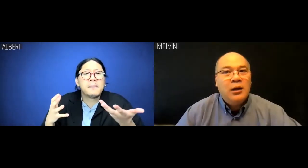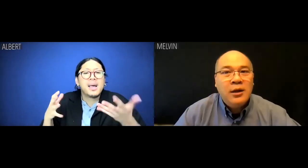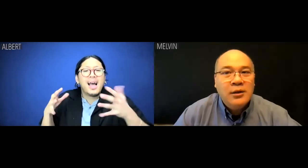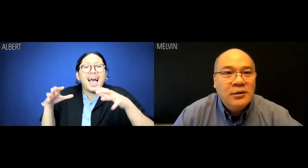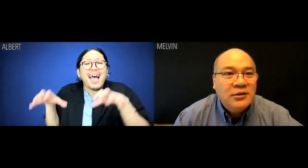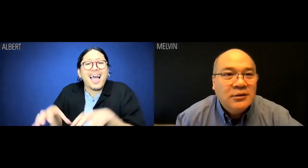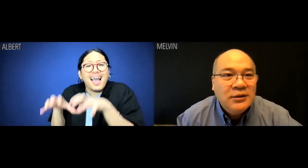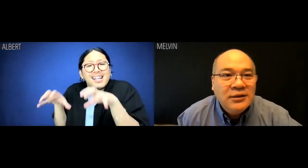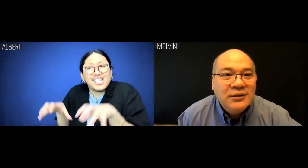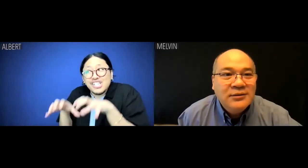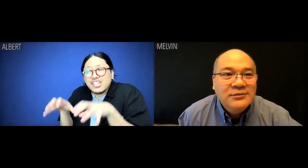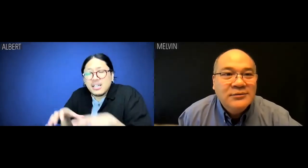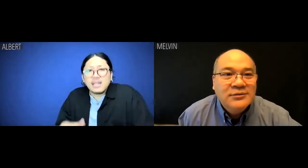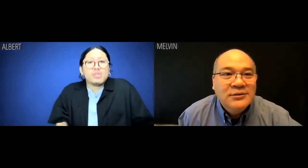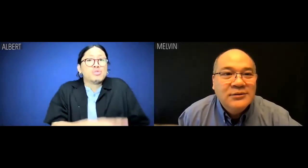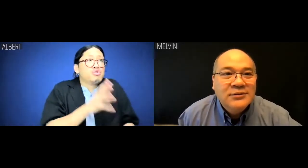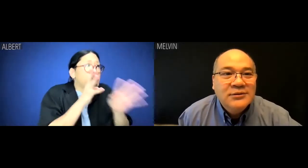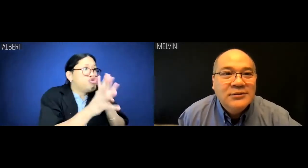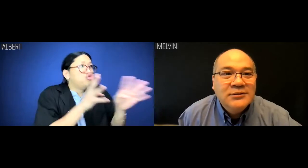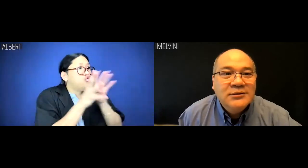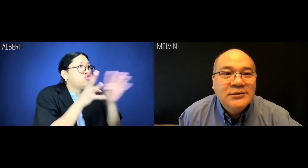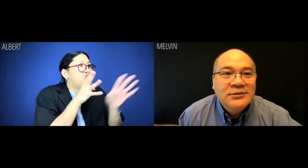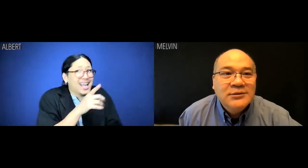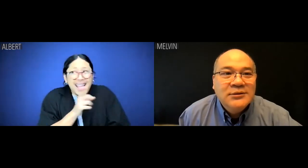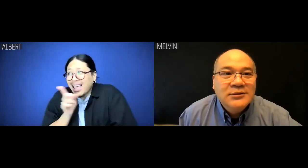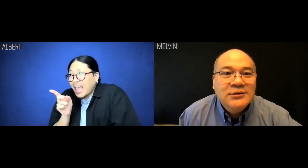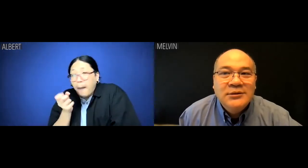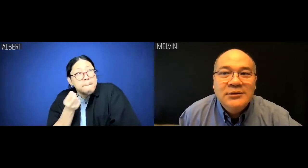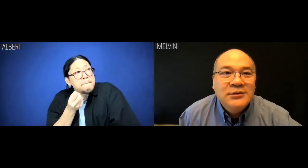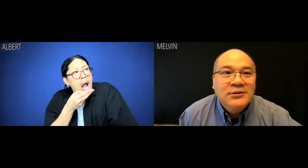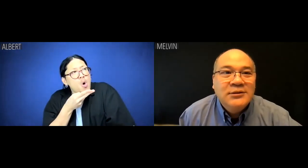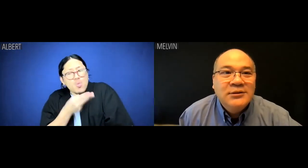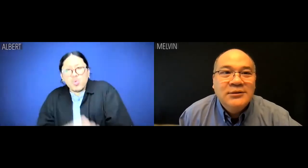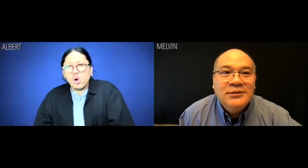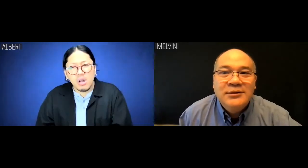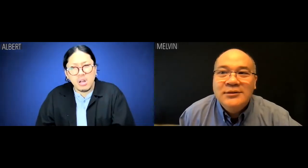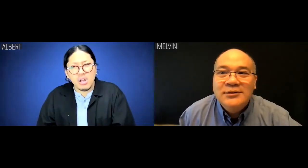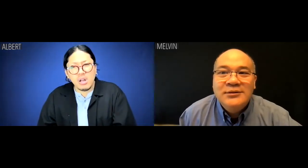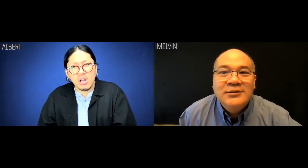Albert: Actions speak louder than words. [Missed line: You know Chinese people don't brag.]